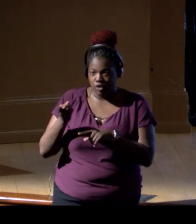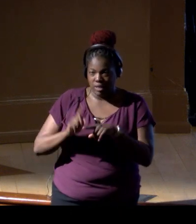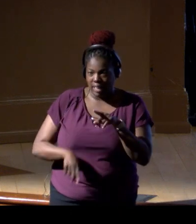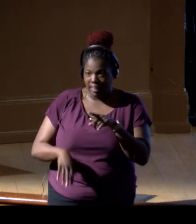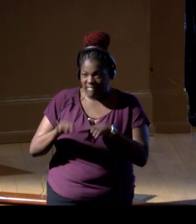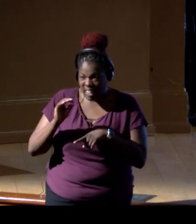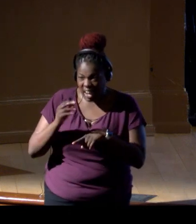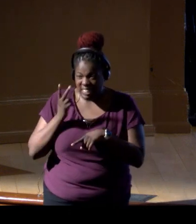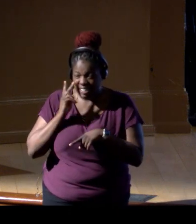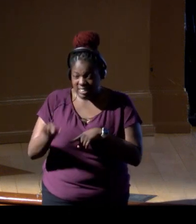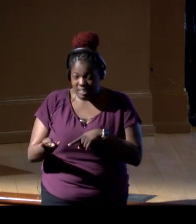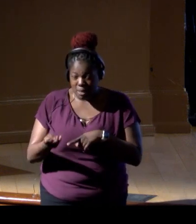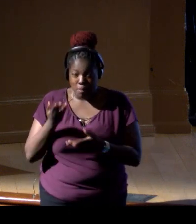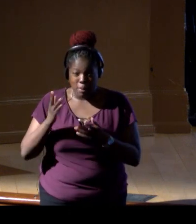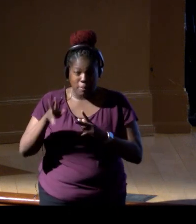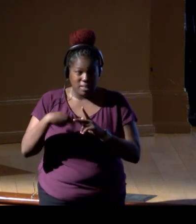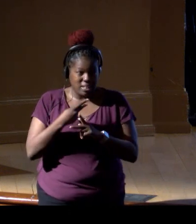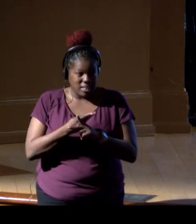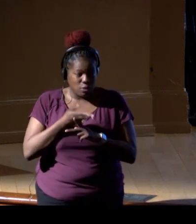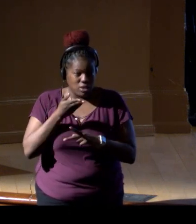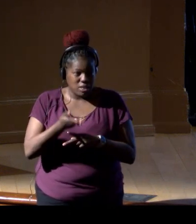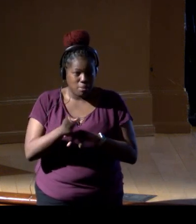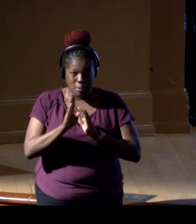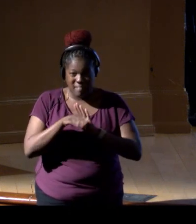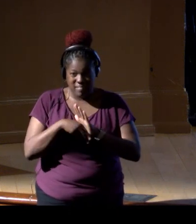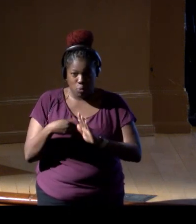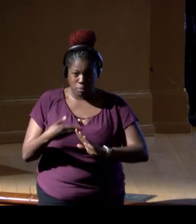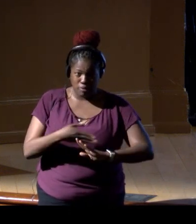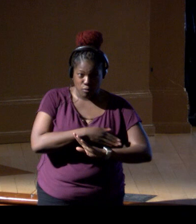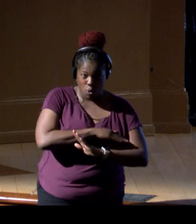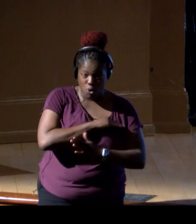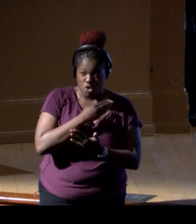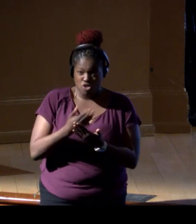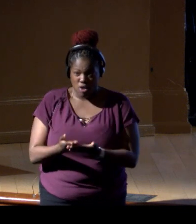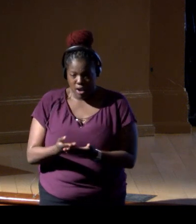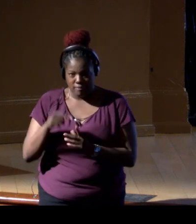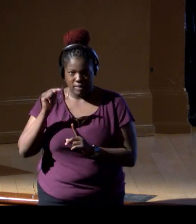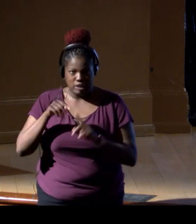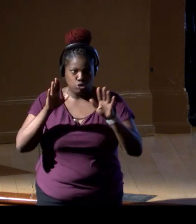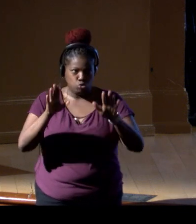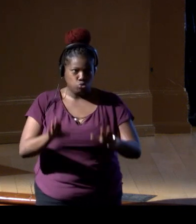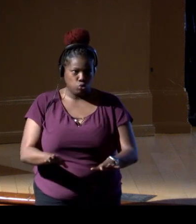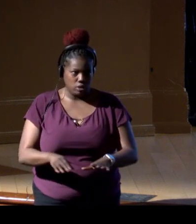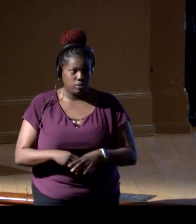that maybe were there half an hour earlier, right? So this is great that, you know,